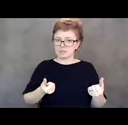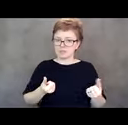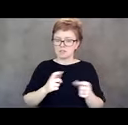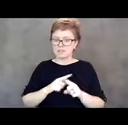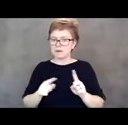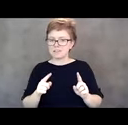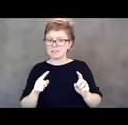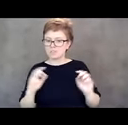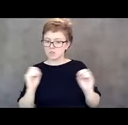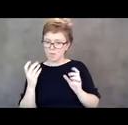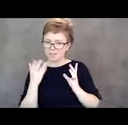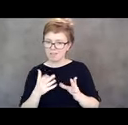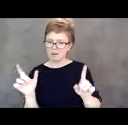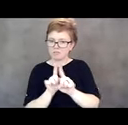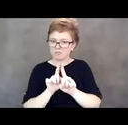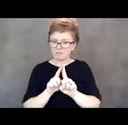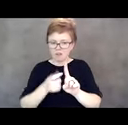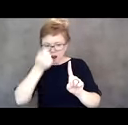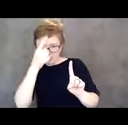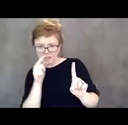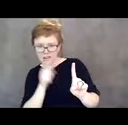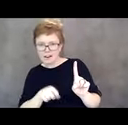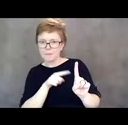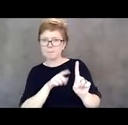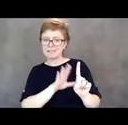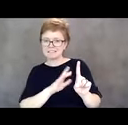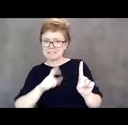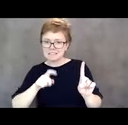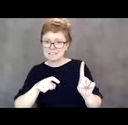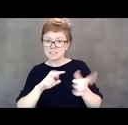his needs, to communicate for him put his life at risk.